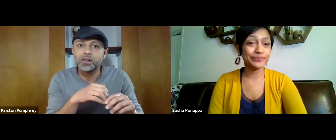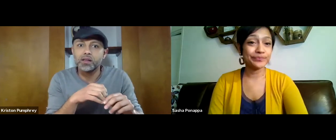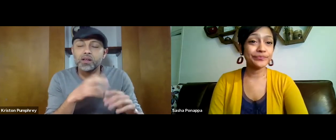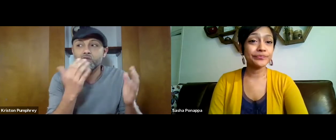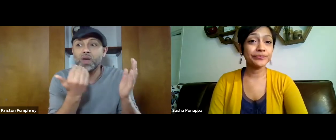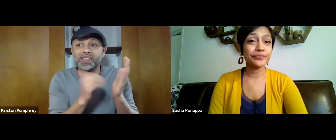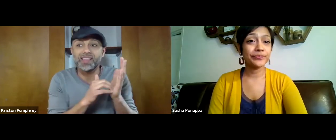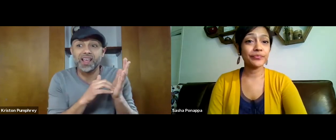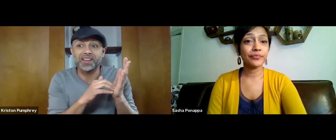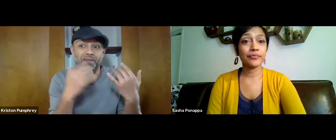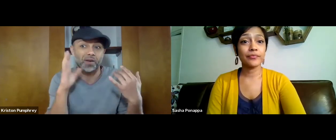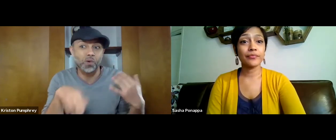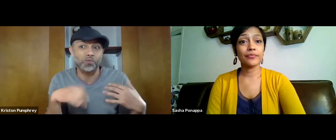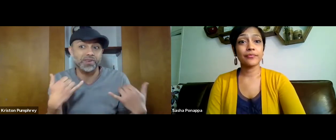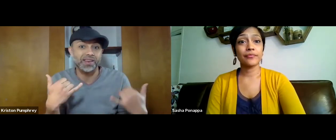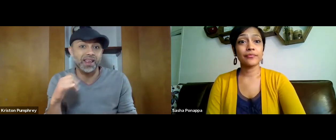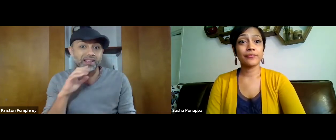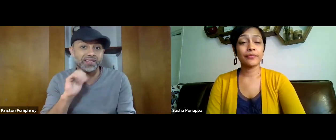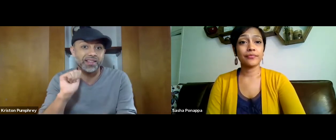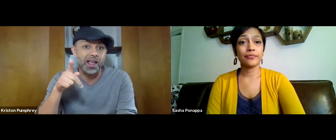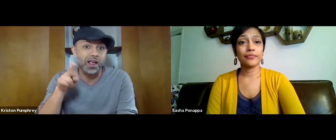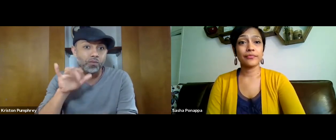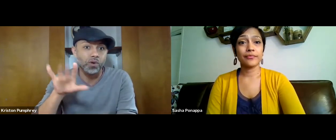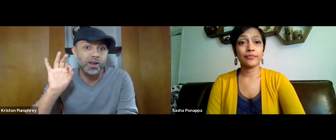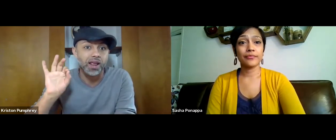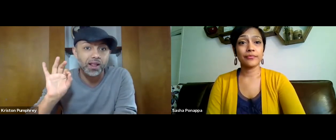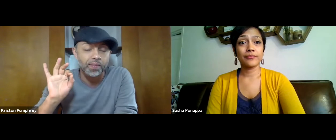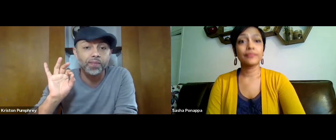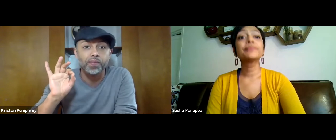to do the great work that they do.